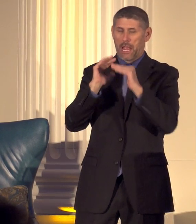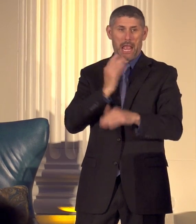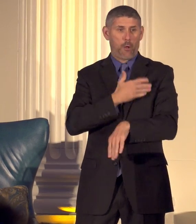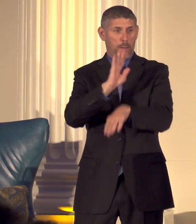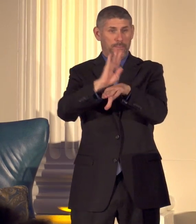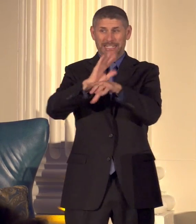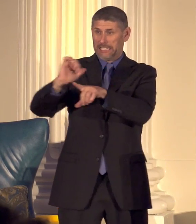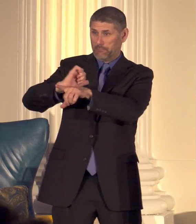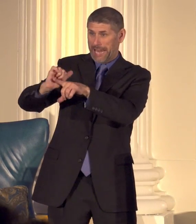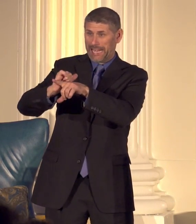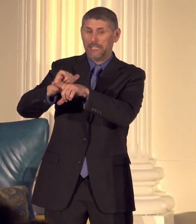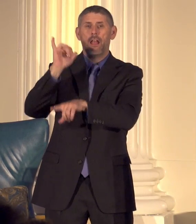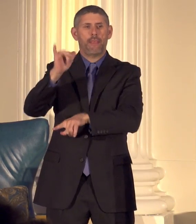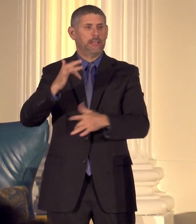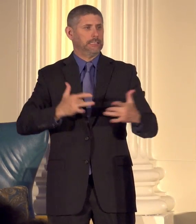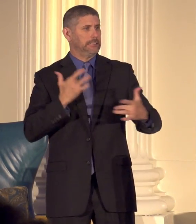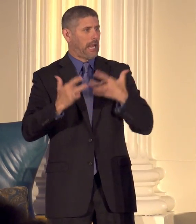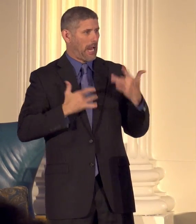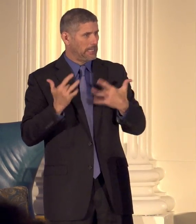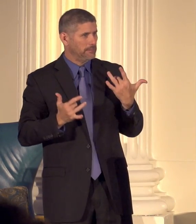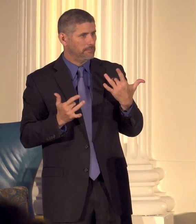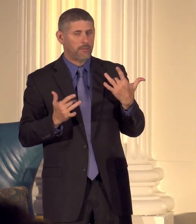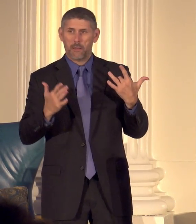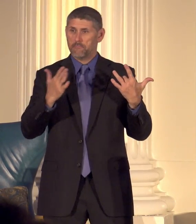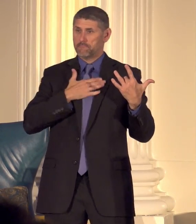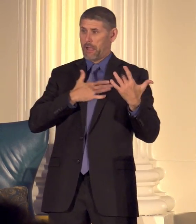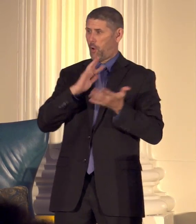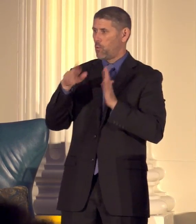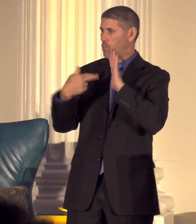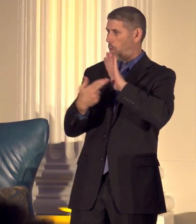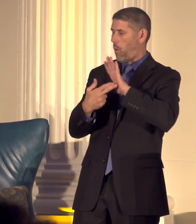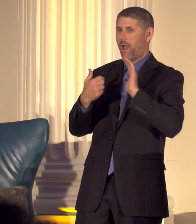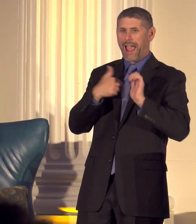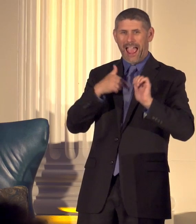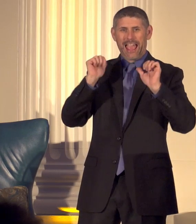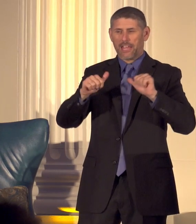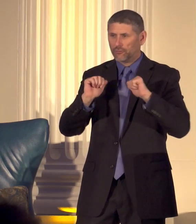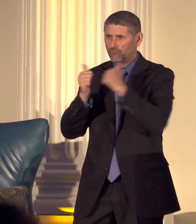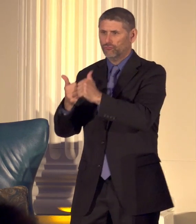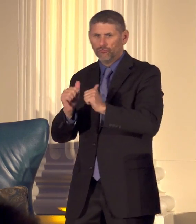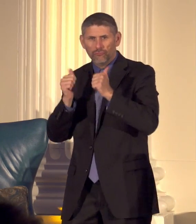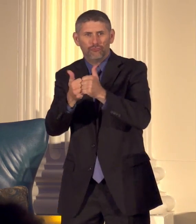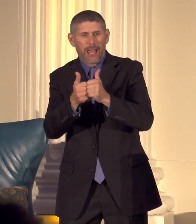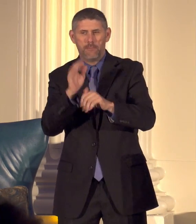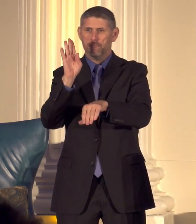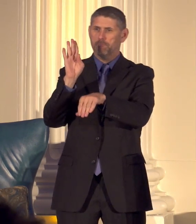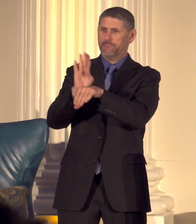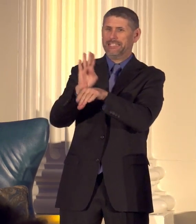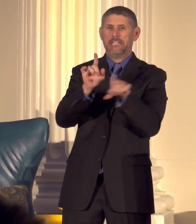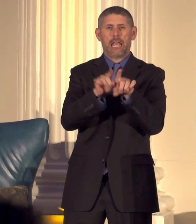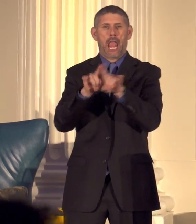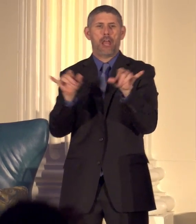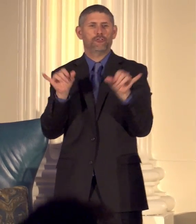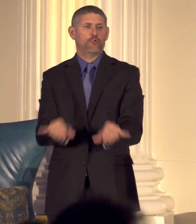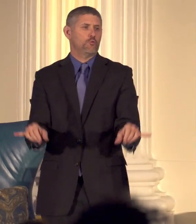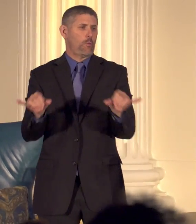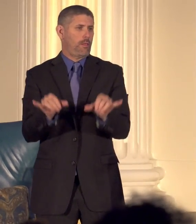exciting and it's in its my role I get to challenge business as usual I get to